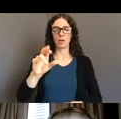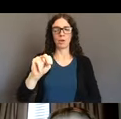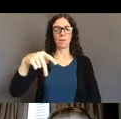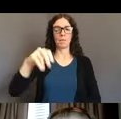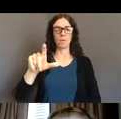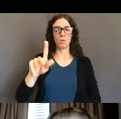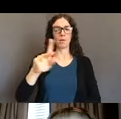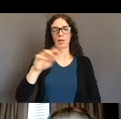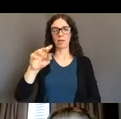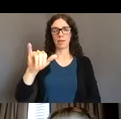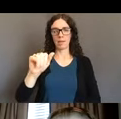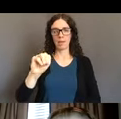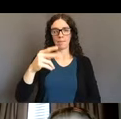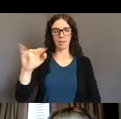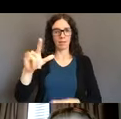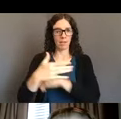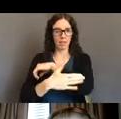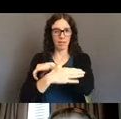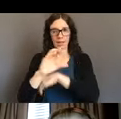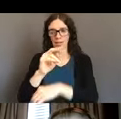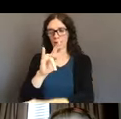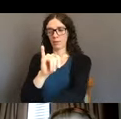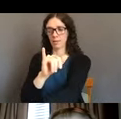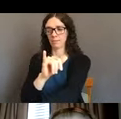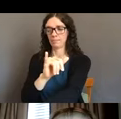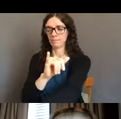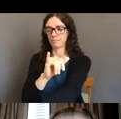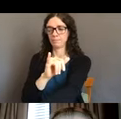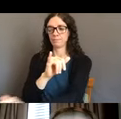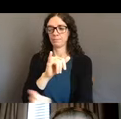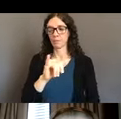If you would like, so I know, in this series,